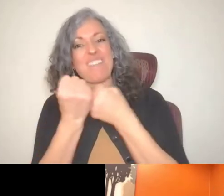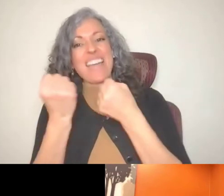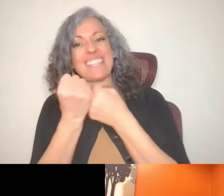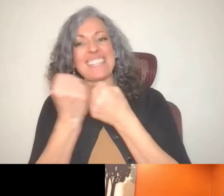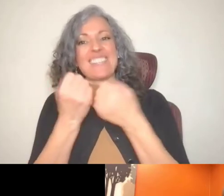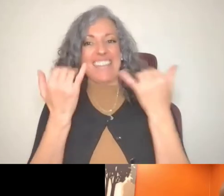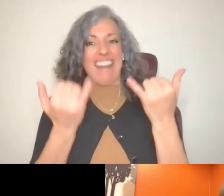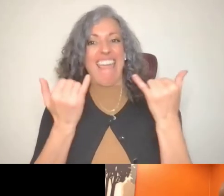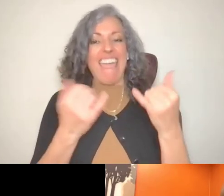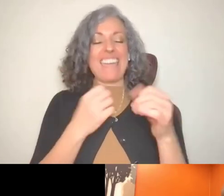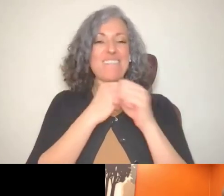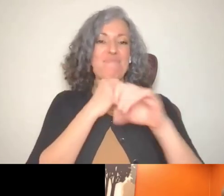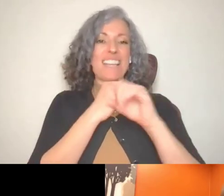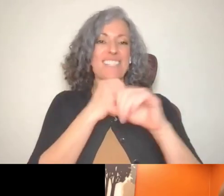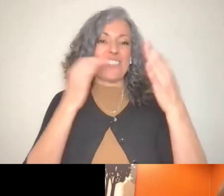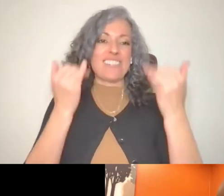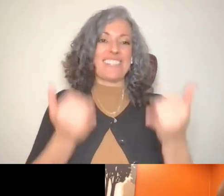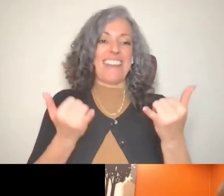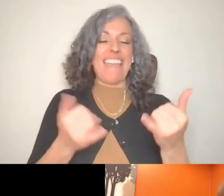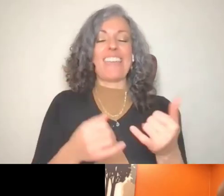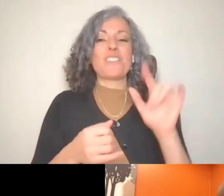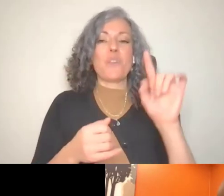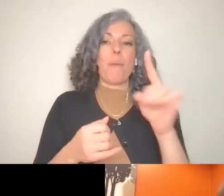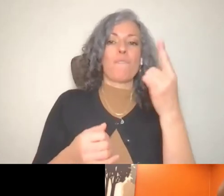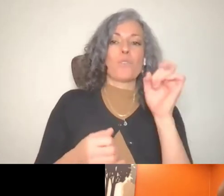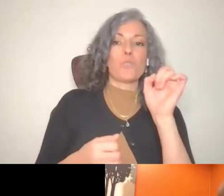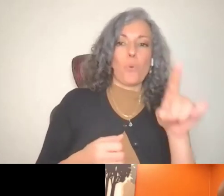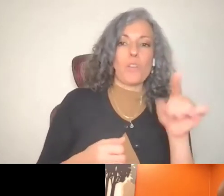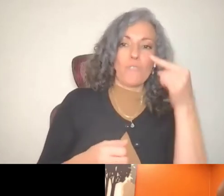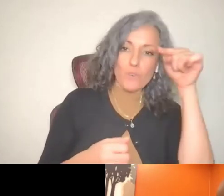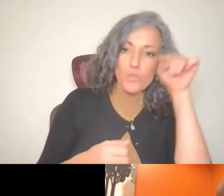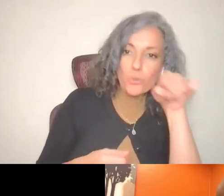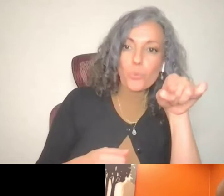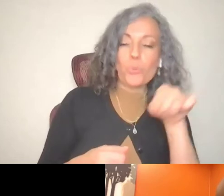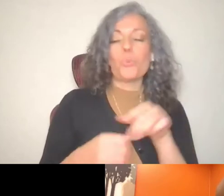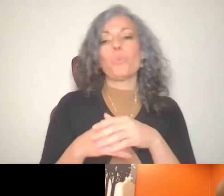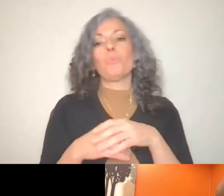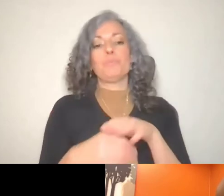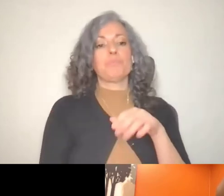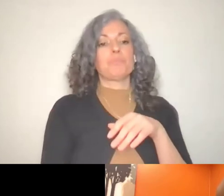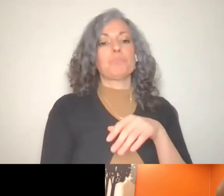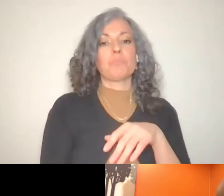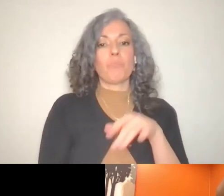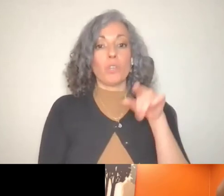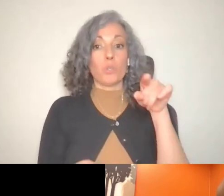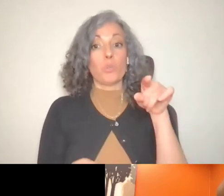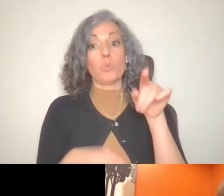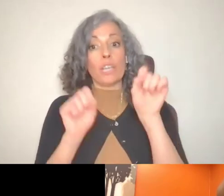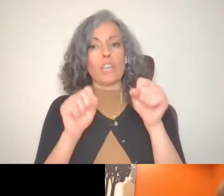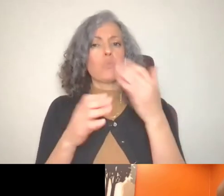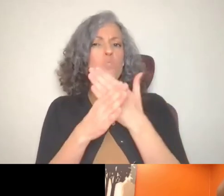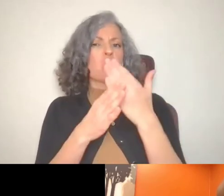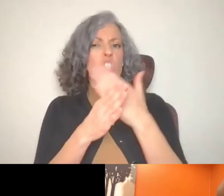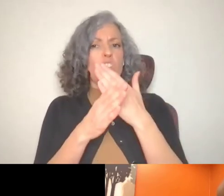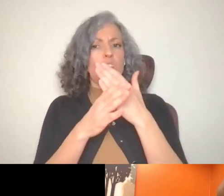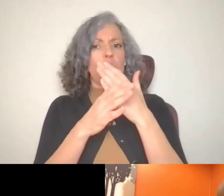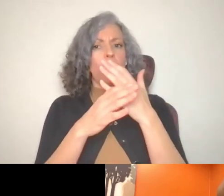So my first question for Eric is Eric, can you share with our audience? Why did you